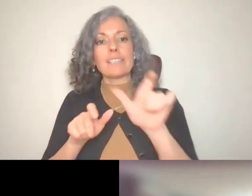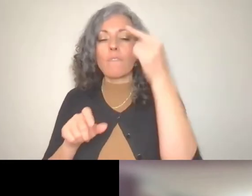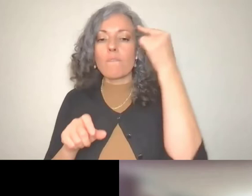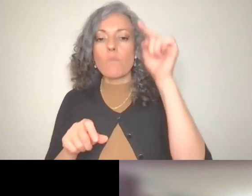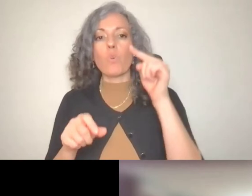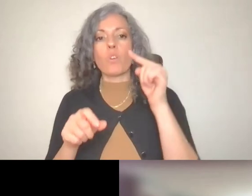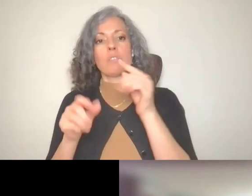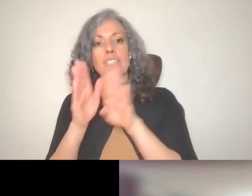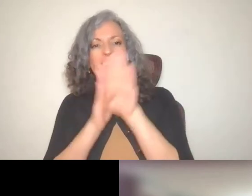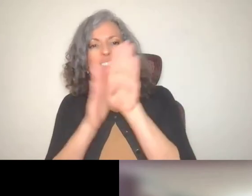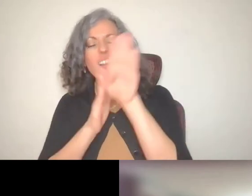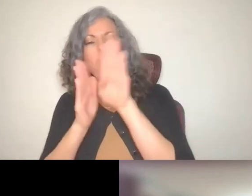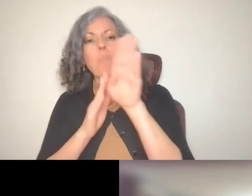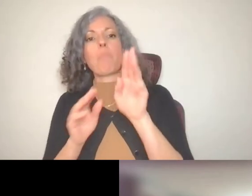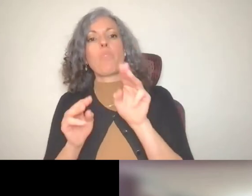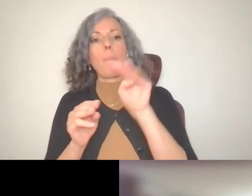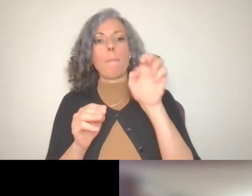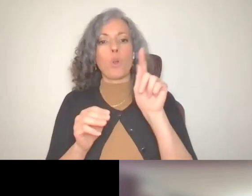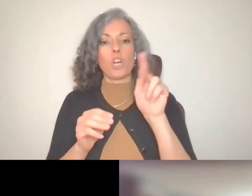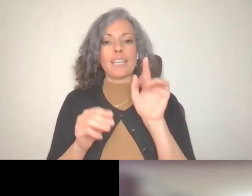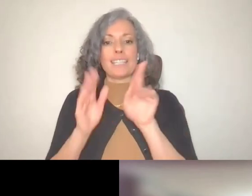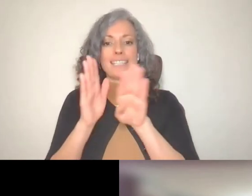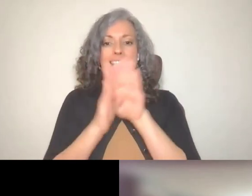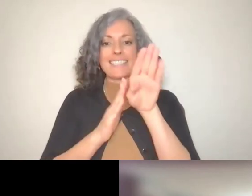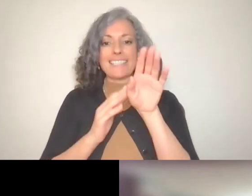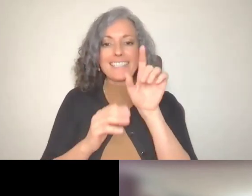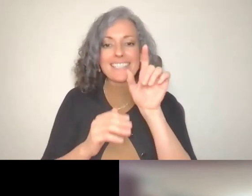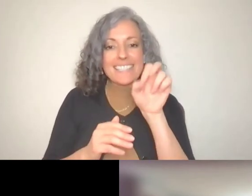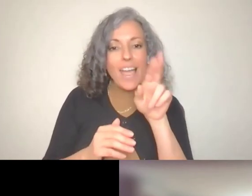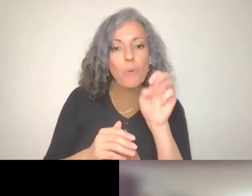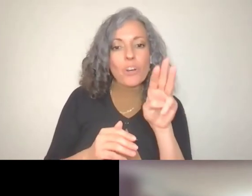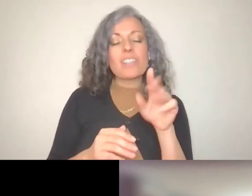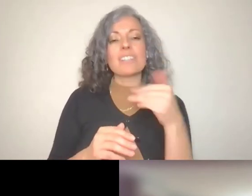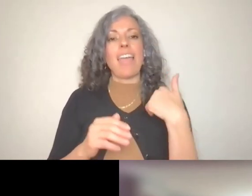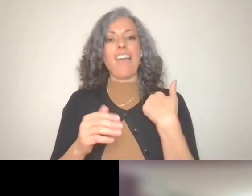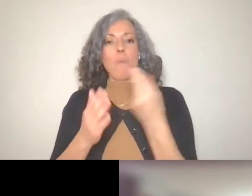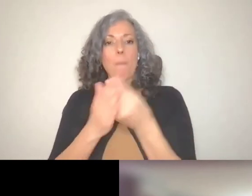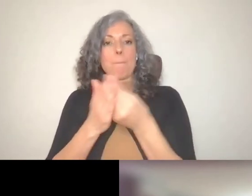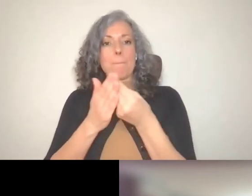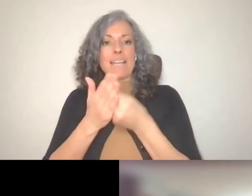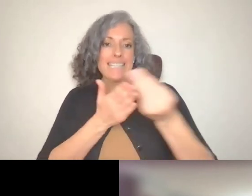people with disabilities who have money to spend Emily, certainly Practice, What You Preach,